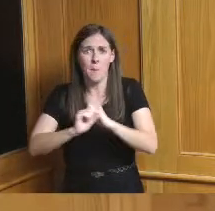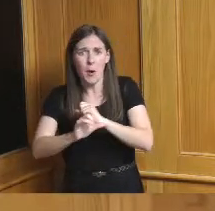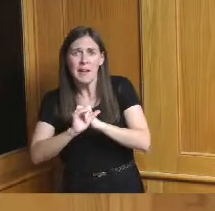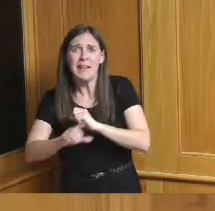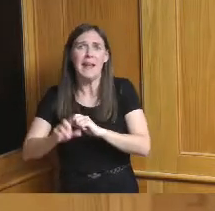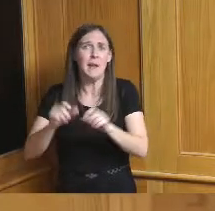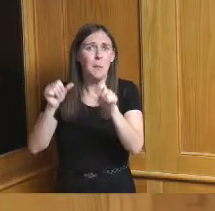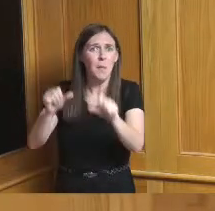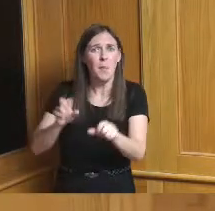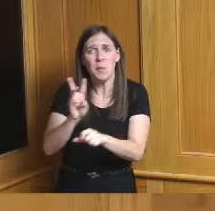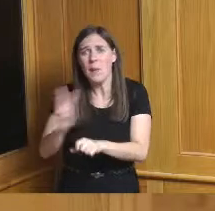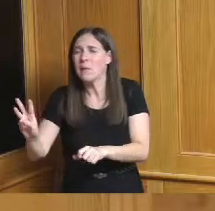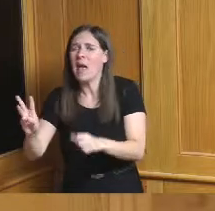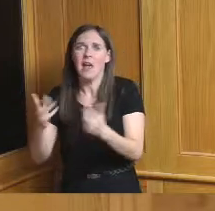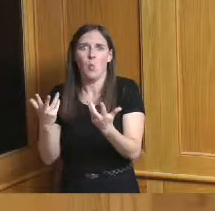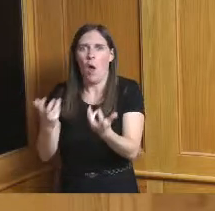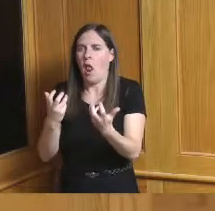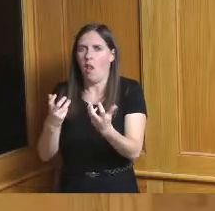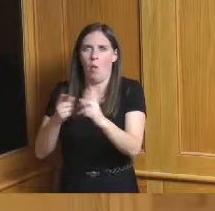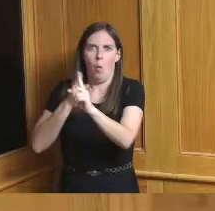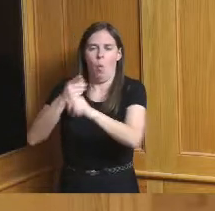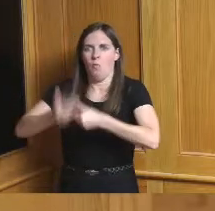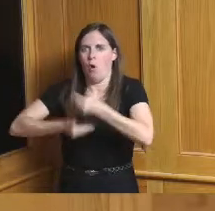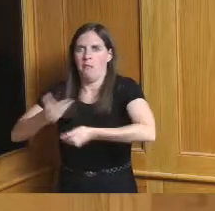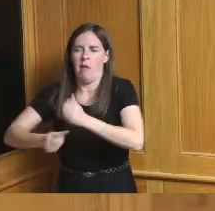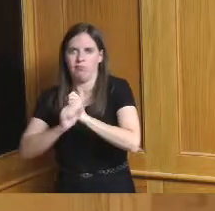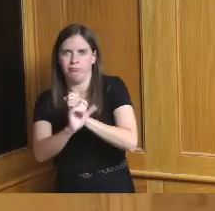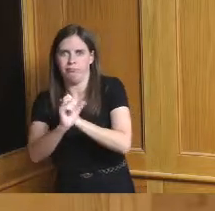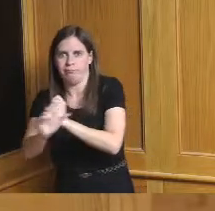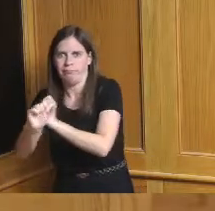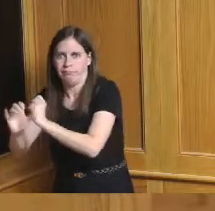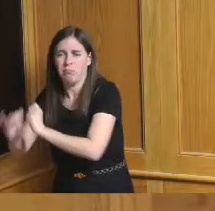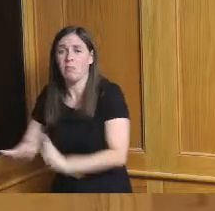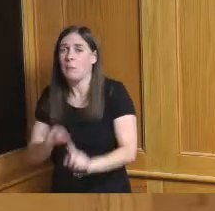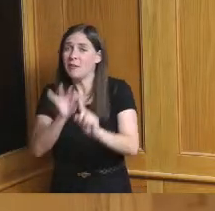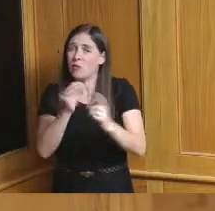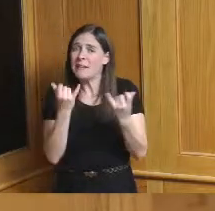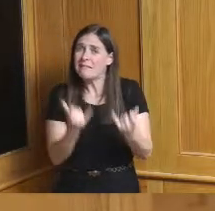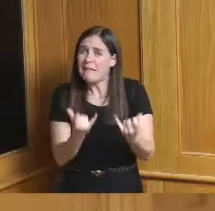whole initiative particularly now that they are dealing with a lot of things that they had not